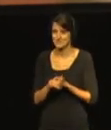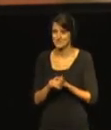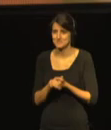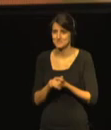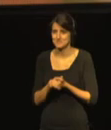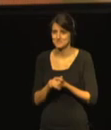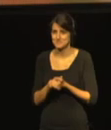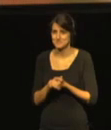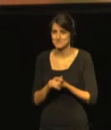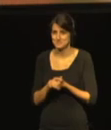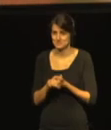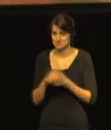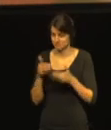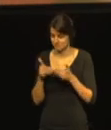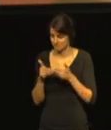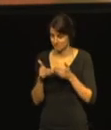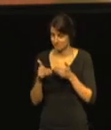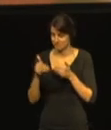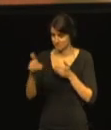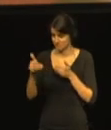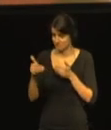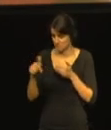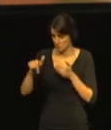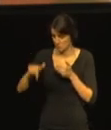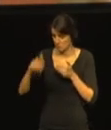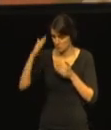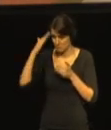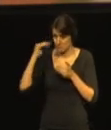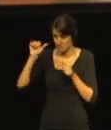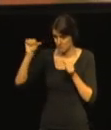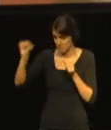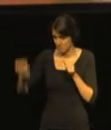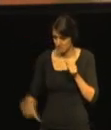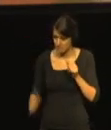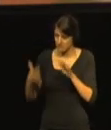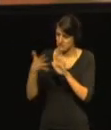more about the project and more details: how it was, how we proceeded